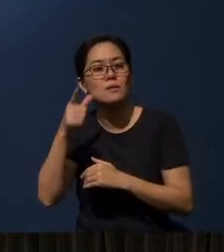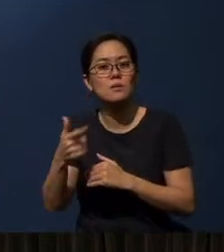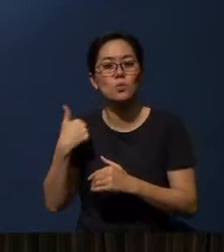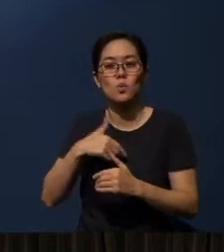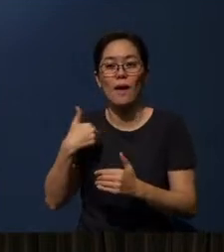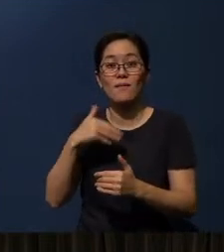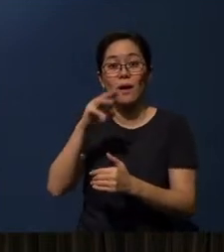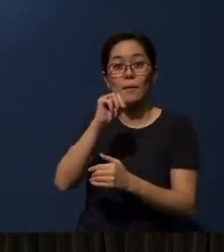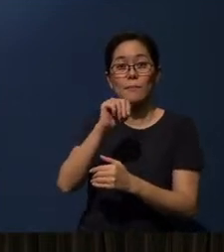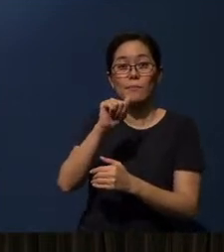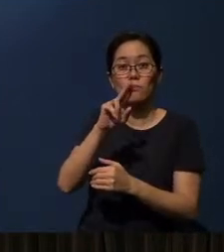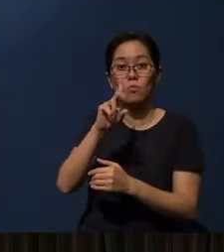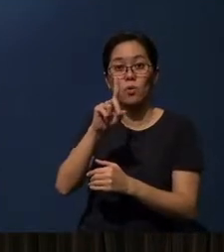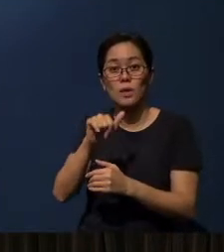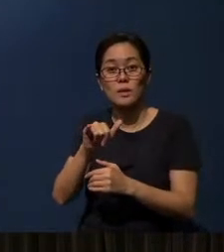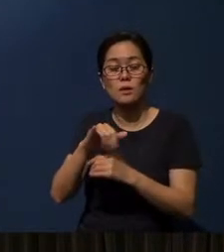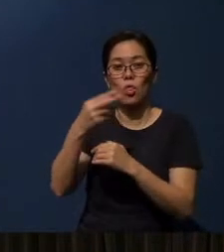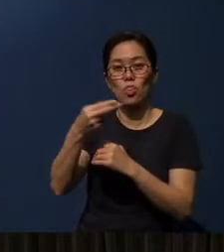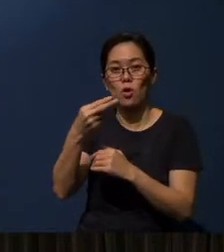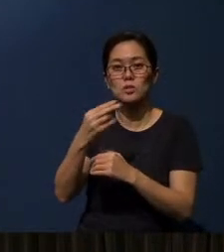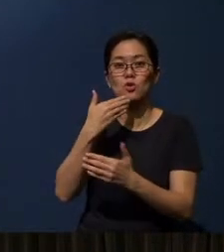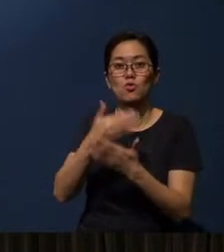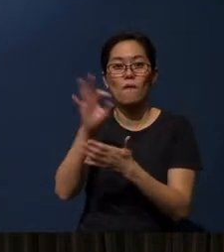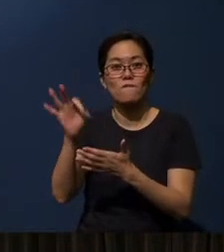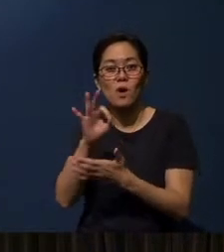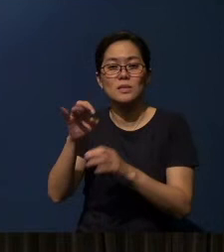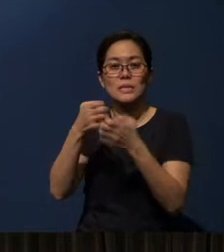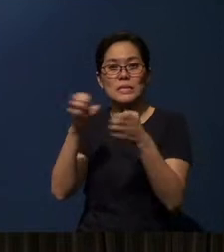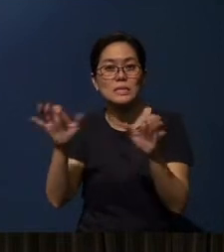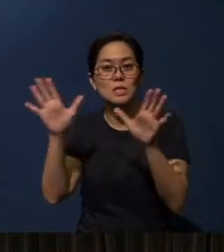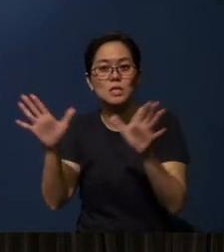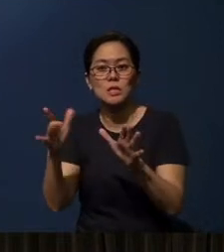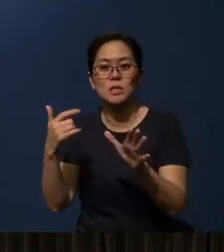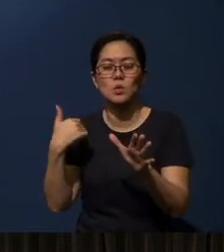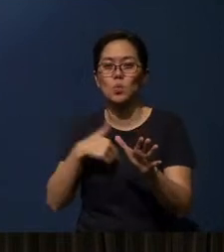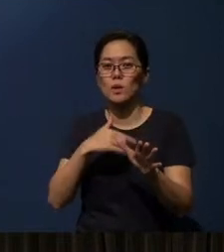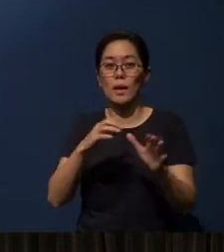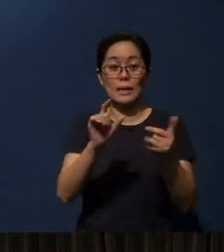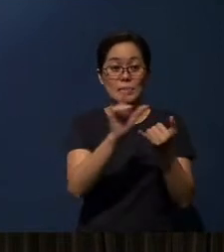Maundy Thursday, Good Friday and Easter Sunday, we will not have a cell meeting.